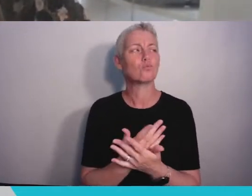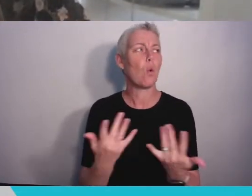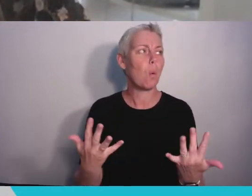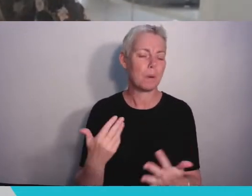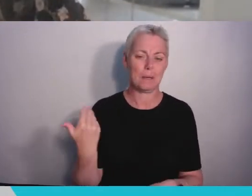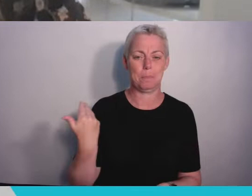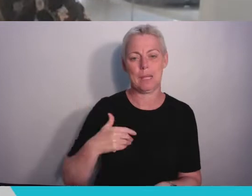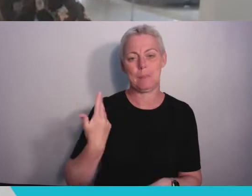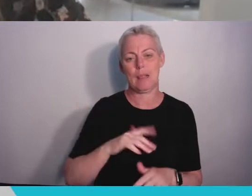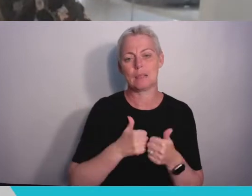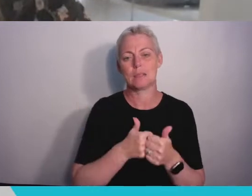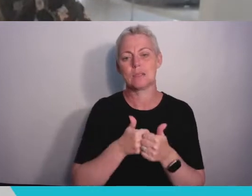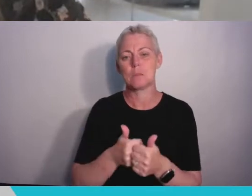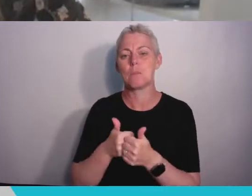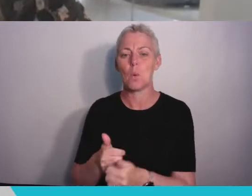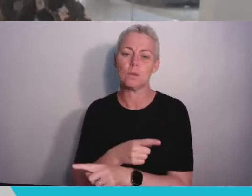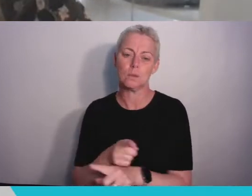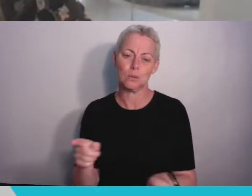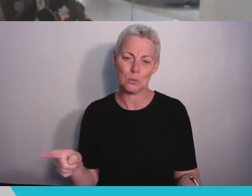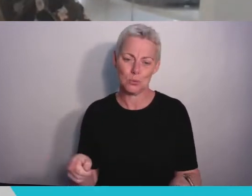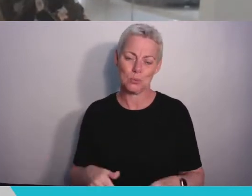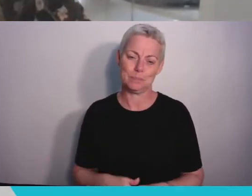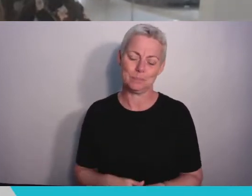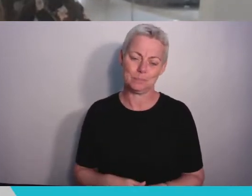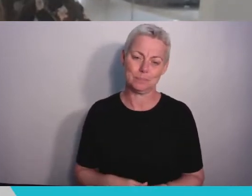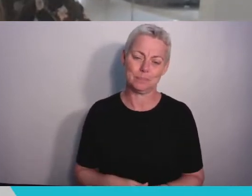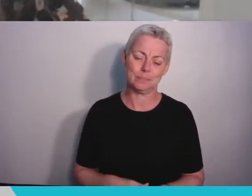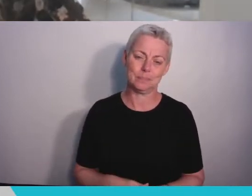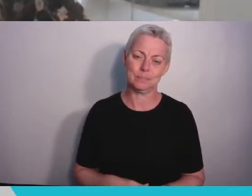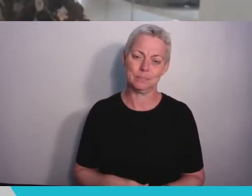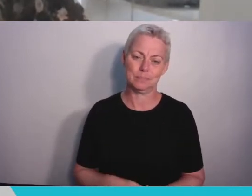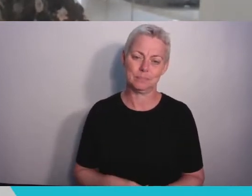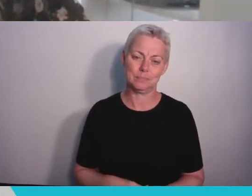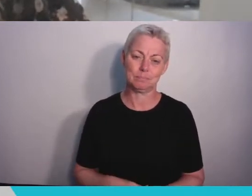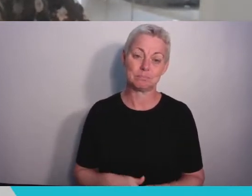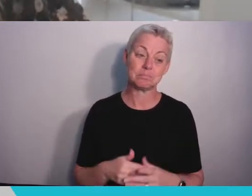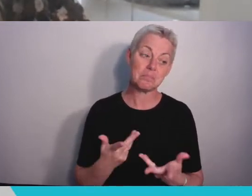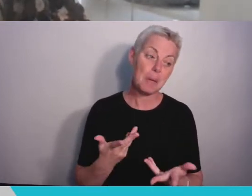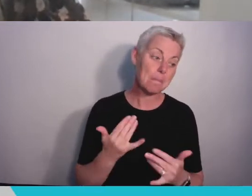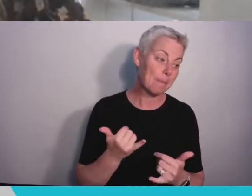gotten us over that final hurdle. That might be one of the amazing personal tutors, who